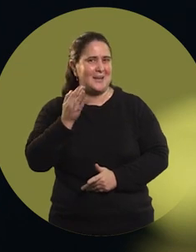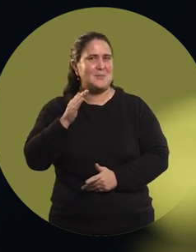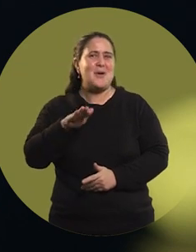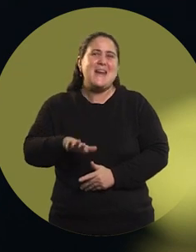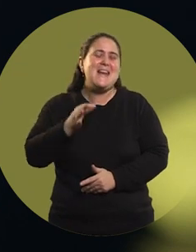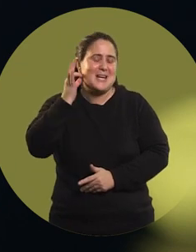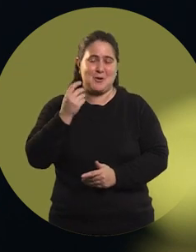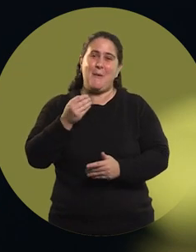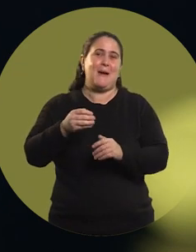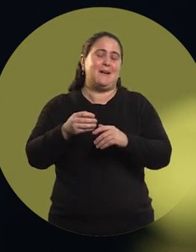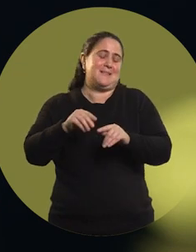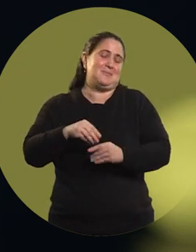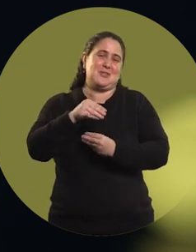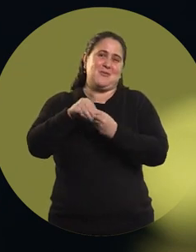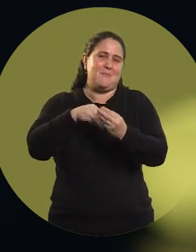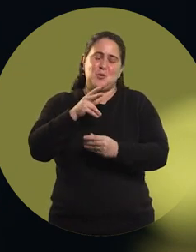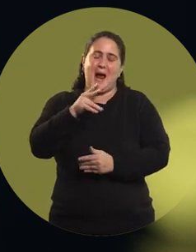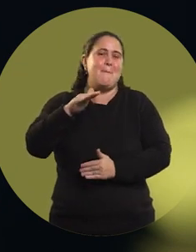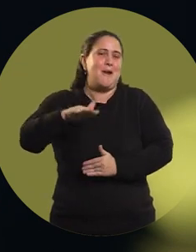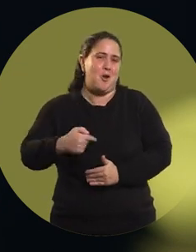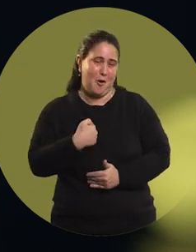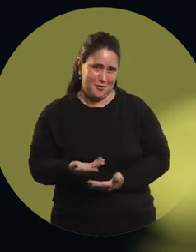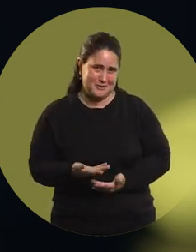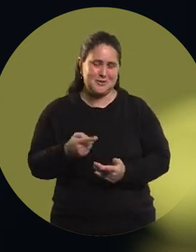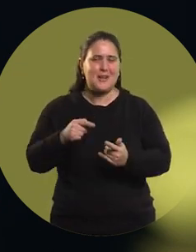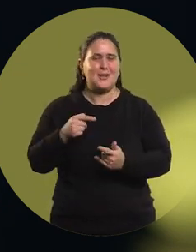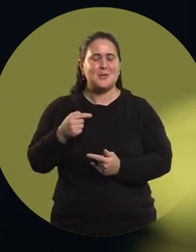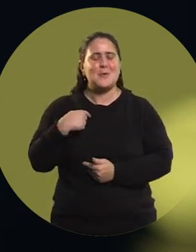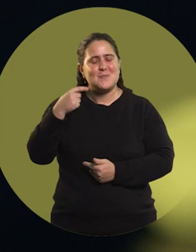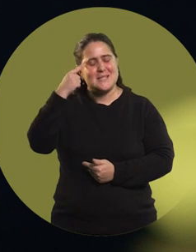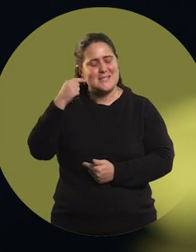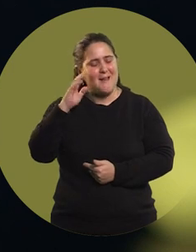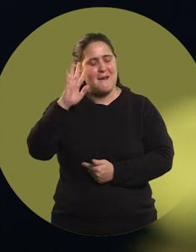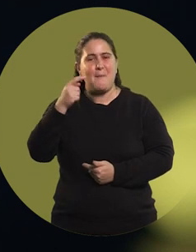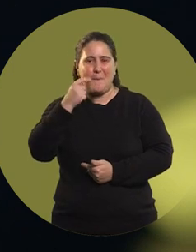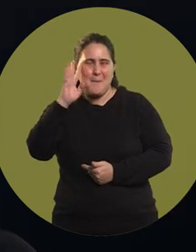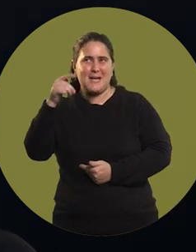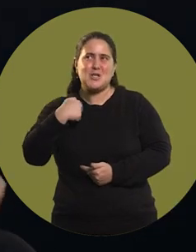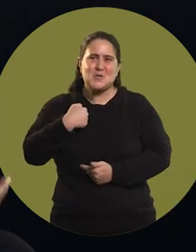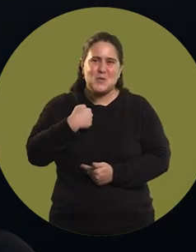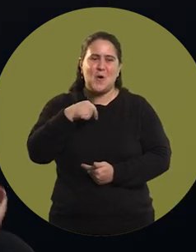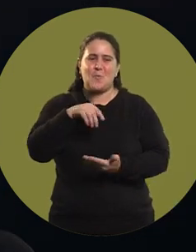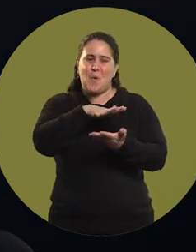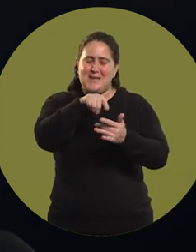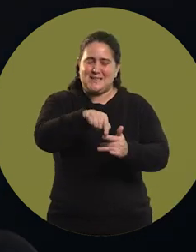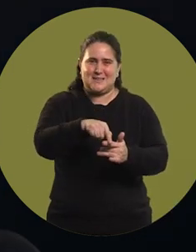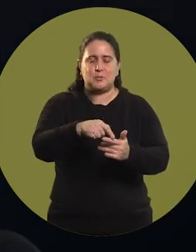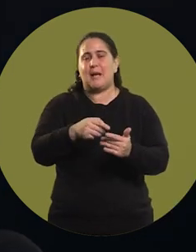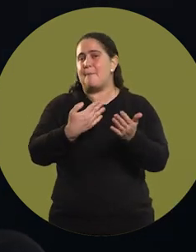his baby, the youngest in the house, in that environment. Because, generally, we don't start as girls,